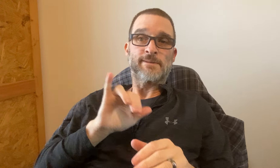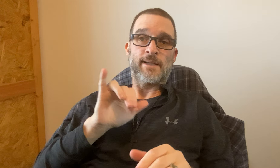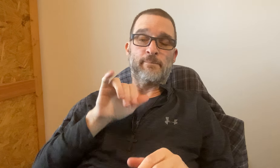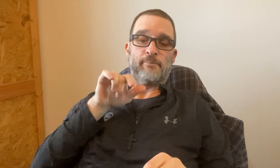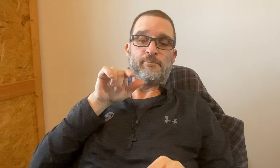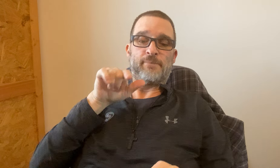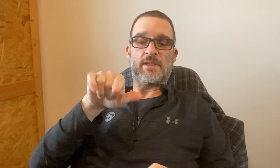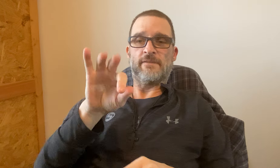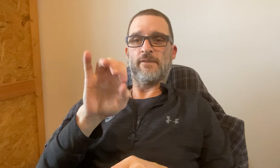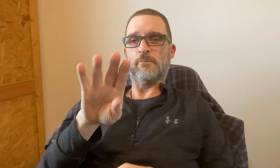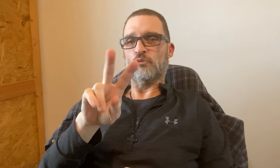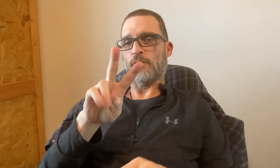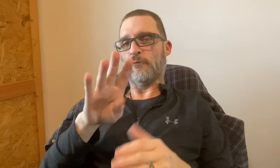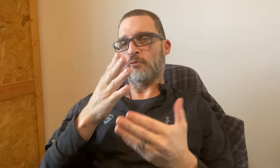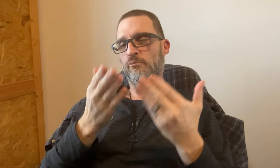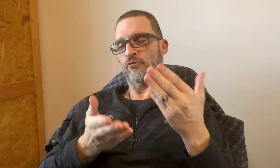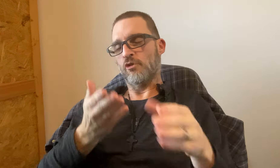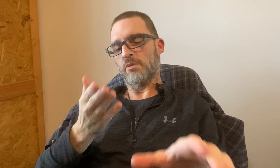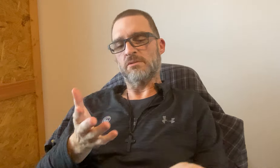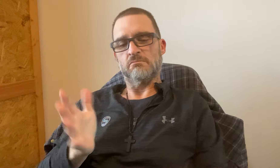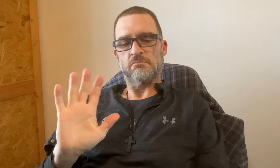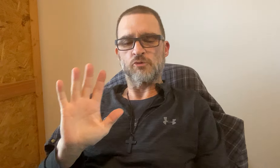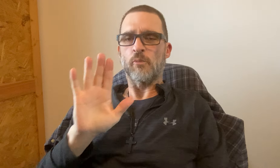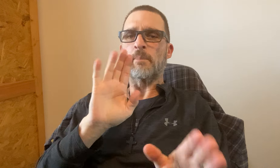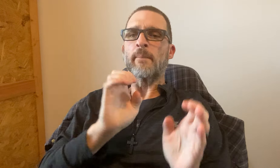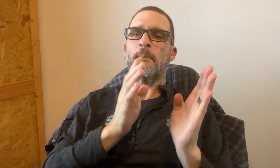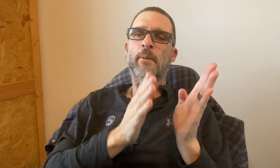They probably will be doing the same on February 24th.